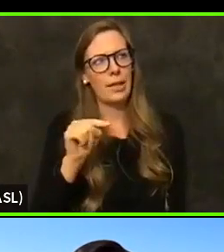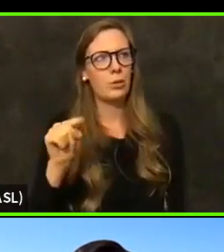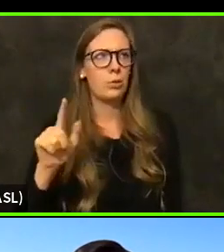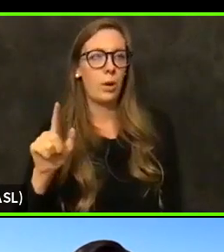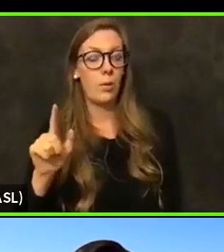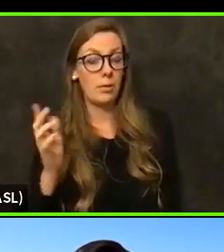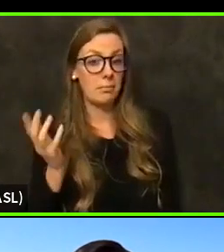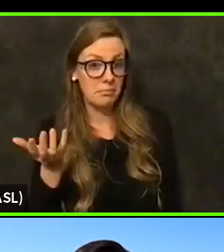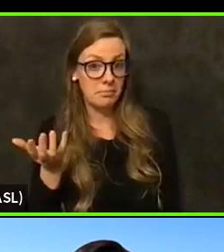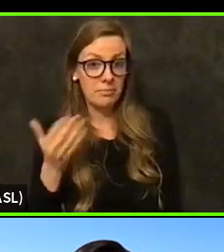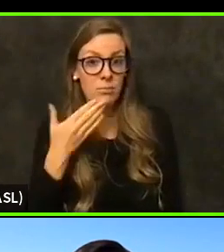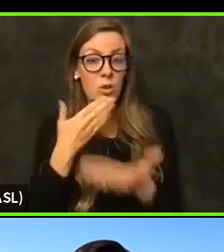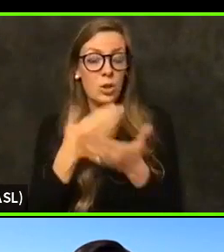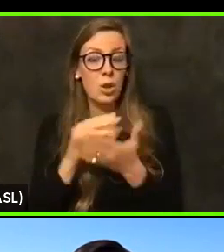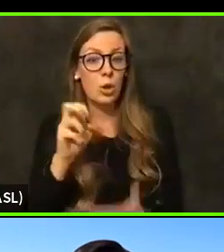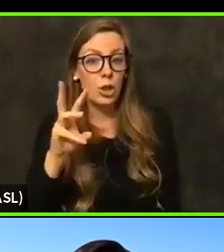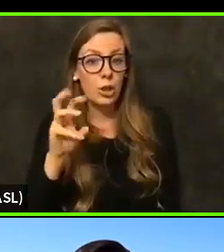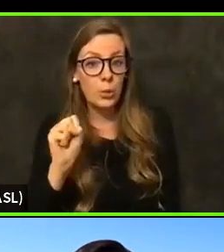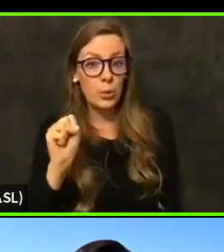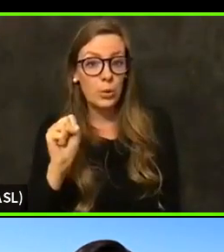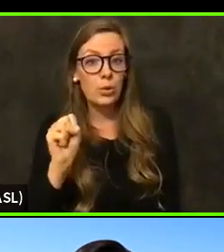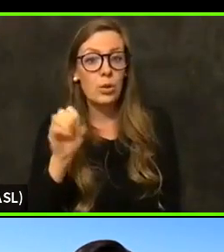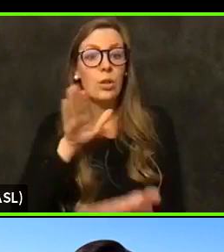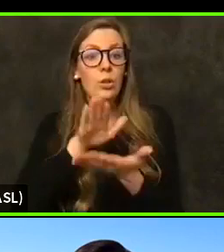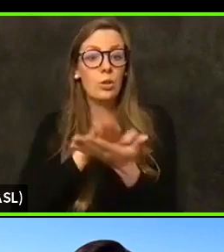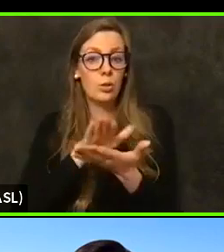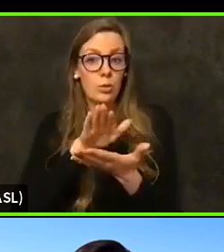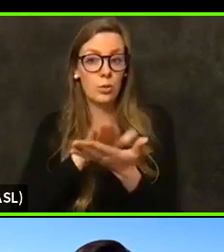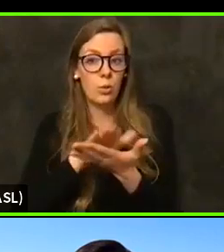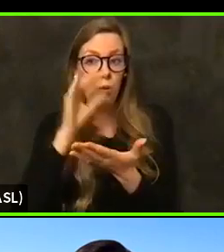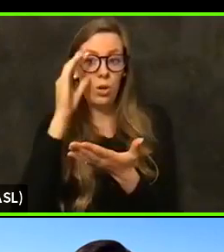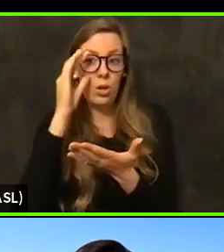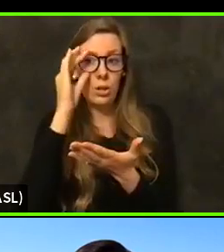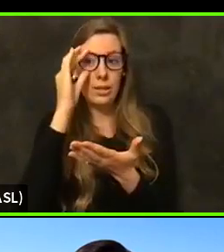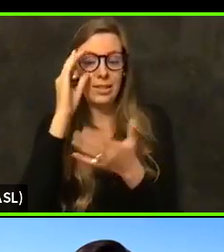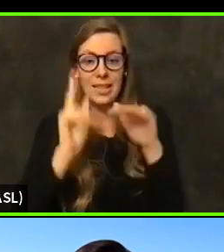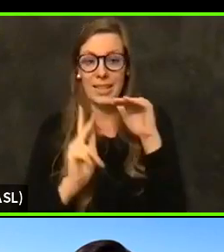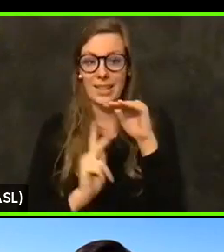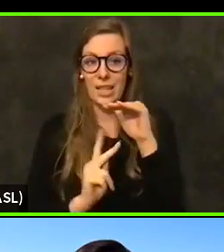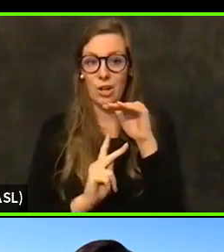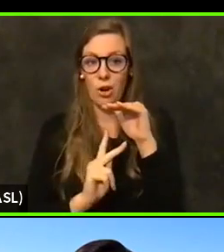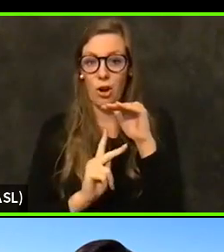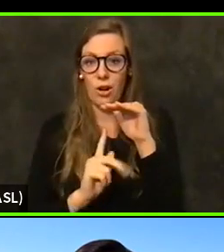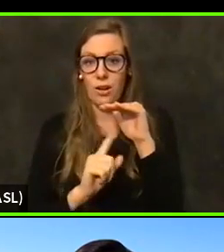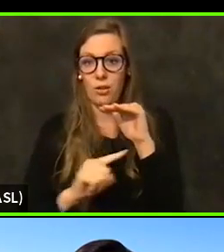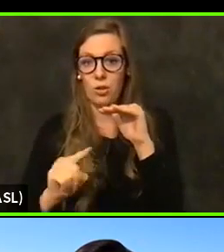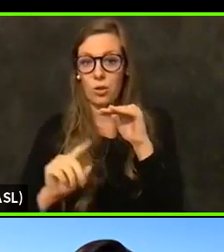So the good news is that schools in the kindergarten to sixth grade